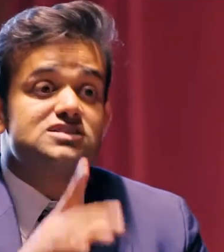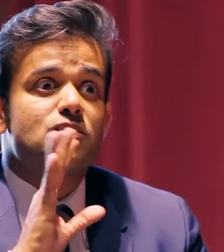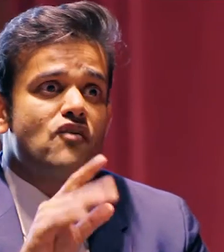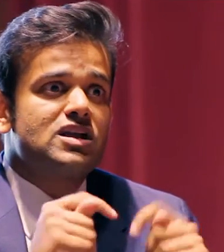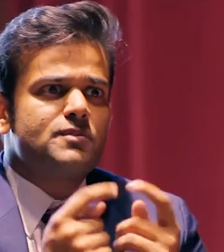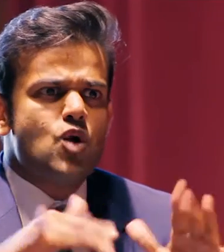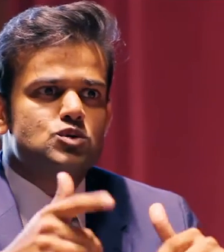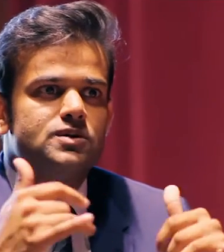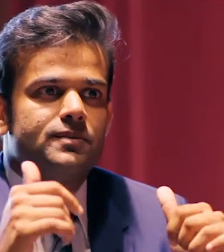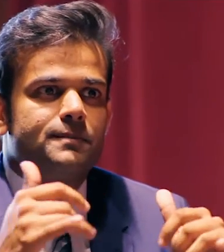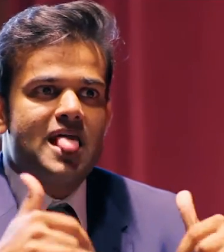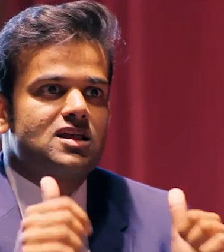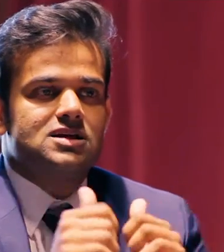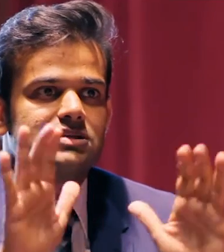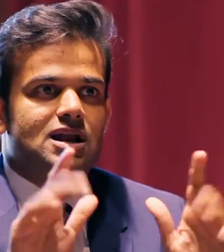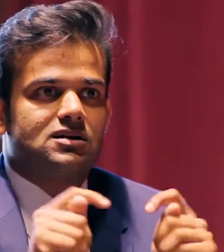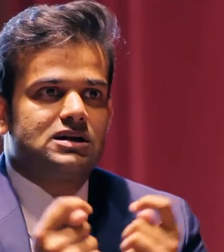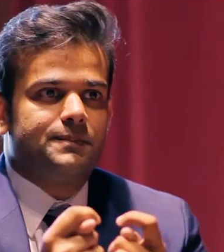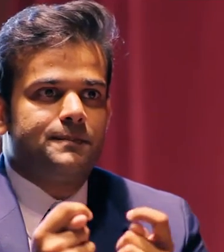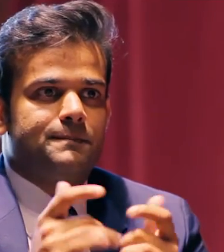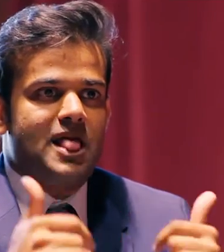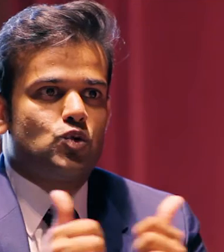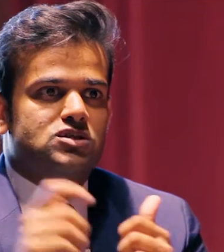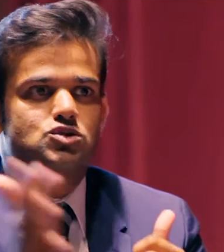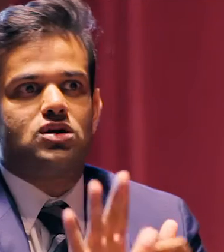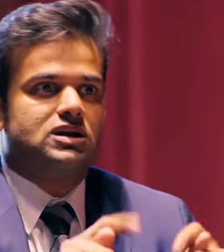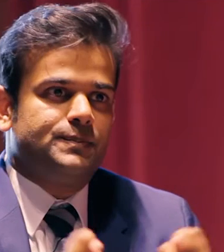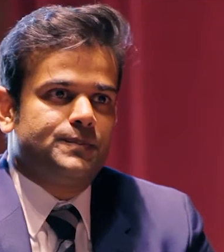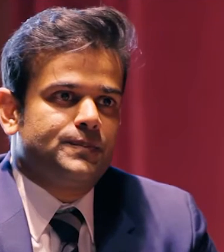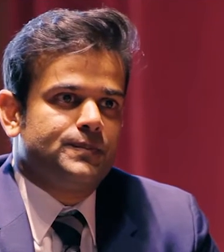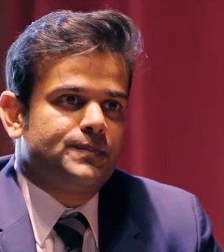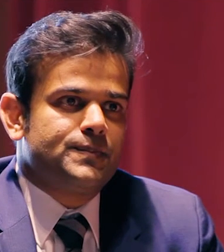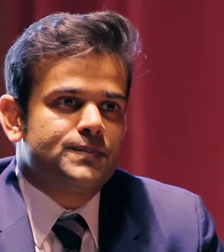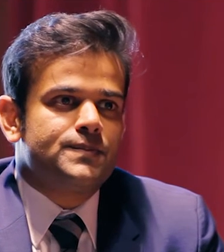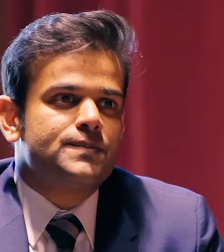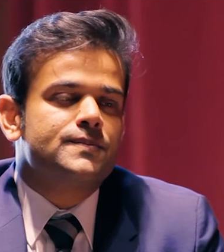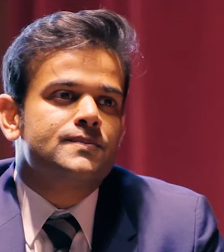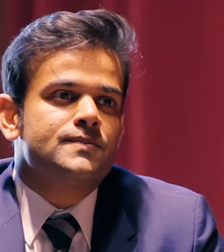[Vai] Wow, wonderful. Well speaking of team, I know you have to have an amazing team,